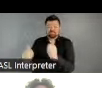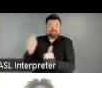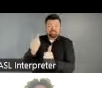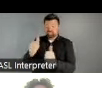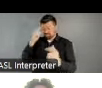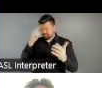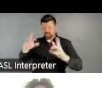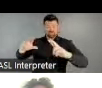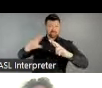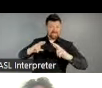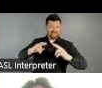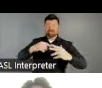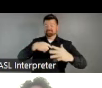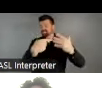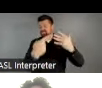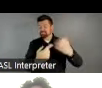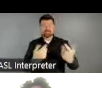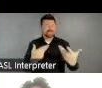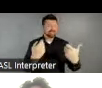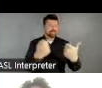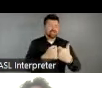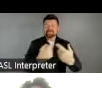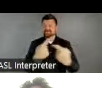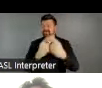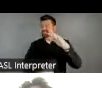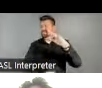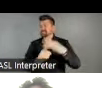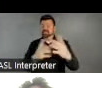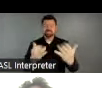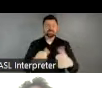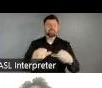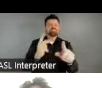learning to navigate a creative world with more extensive use and access to artificial